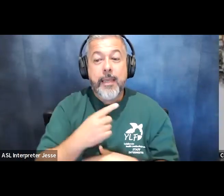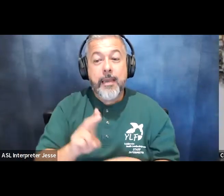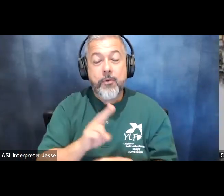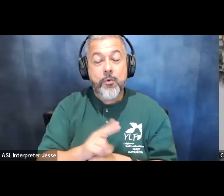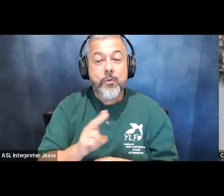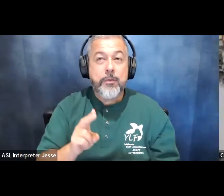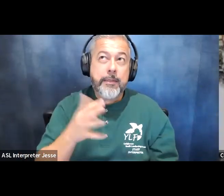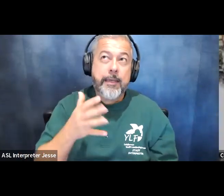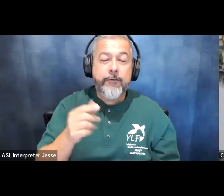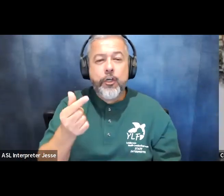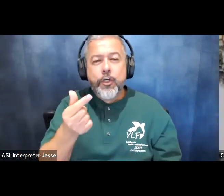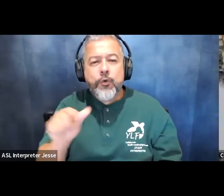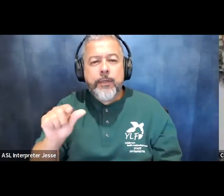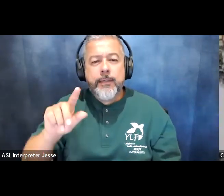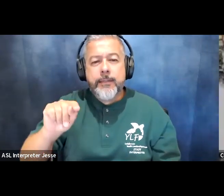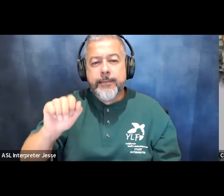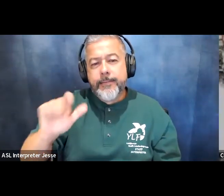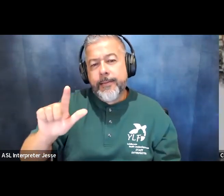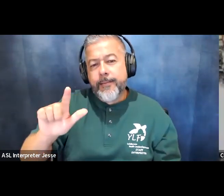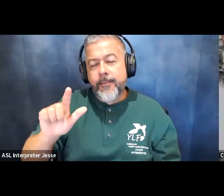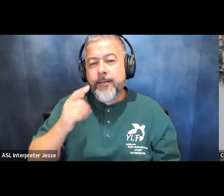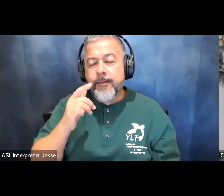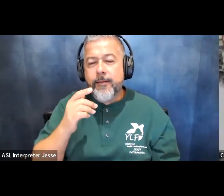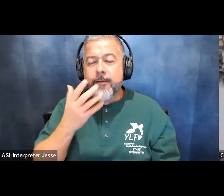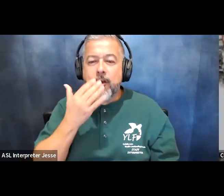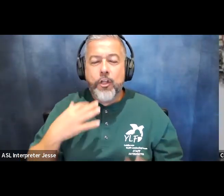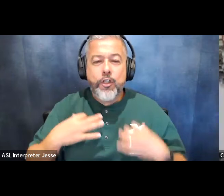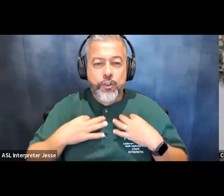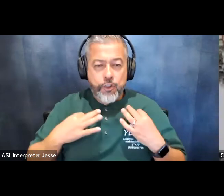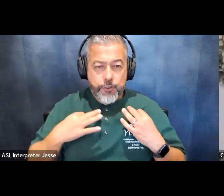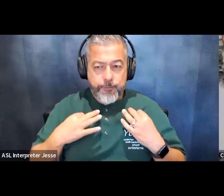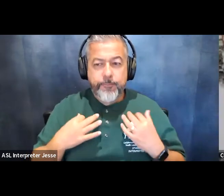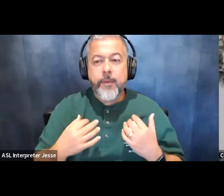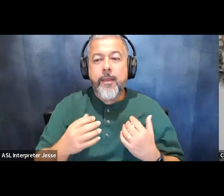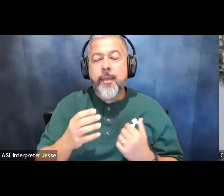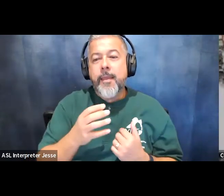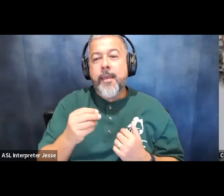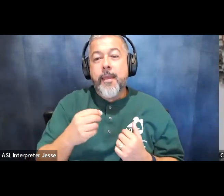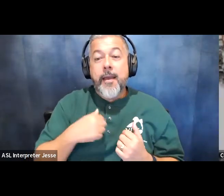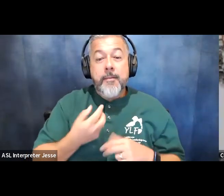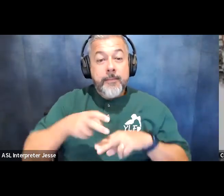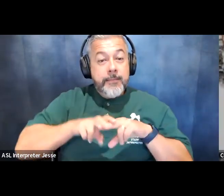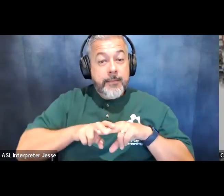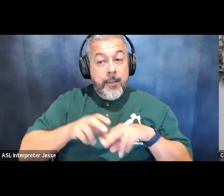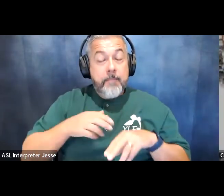of a greenish teal shirt and um i am sitting i'm actually at my sister's house sitting in